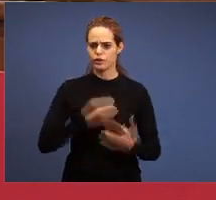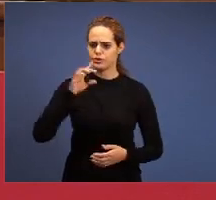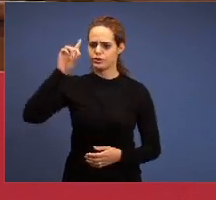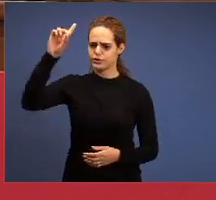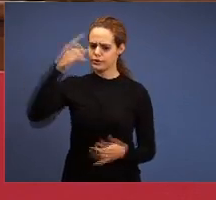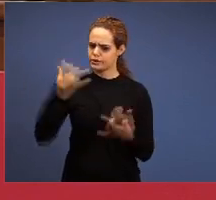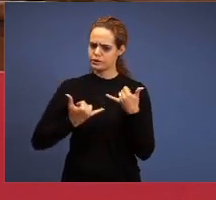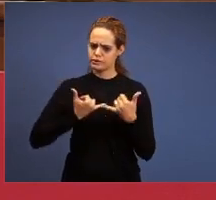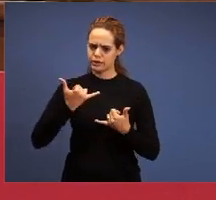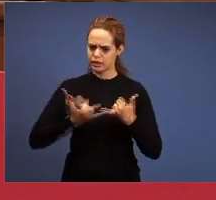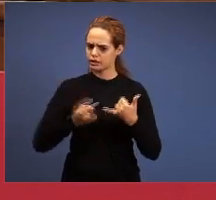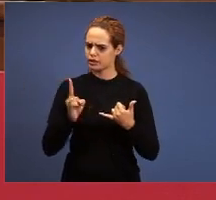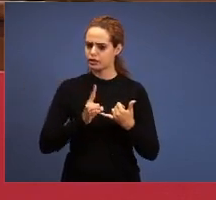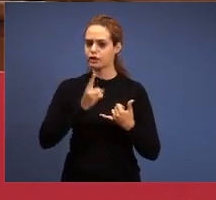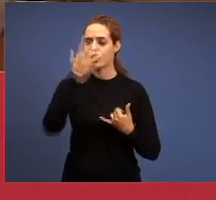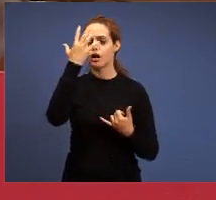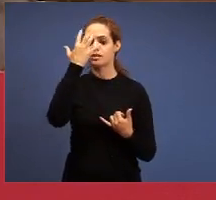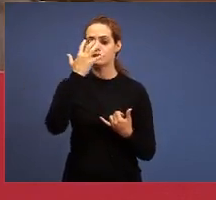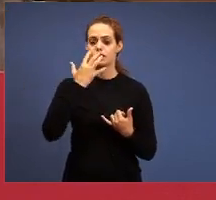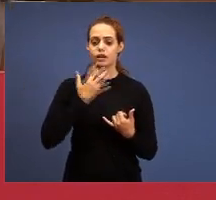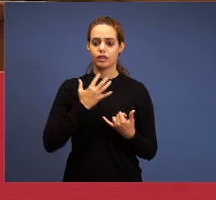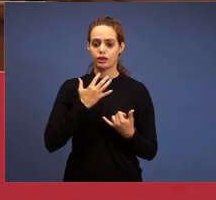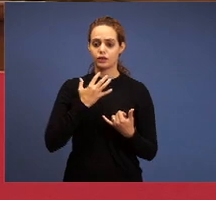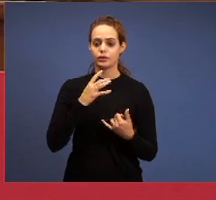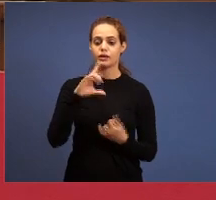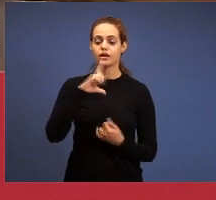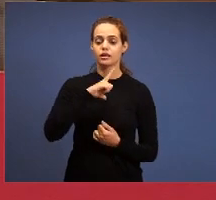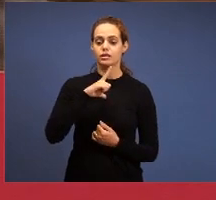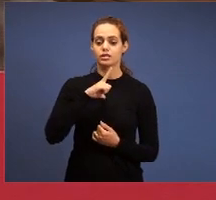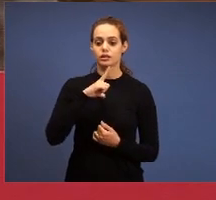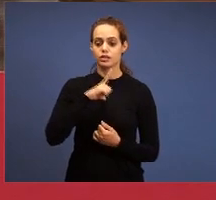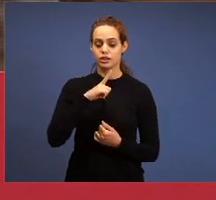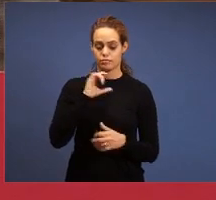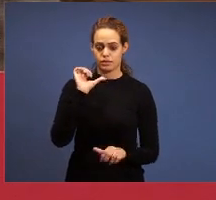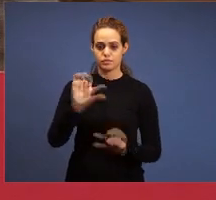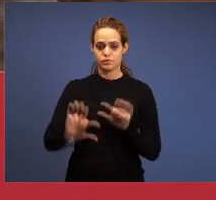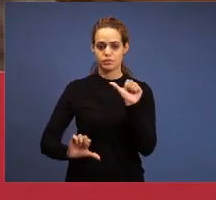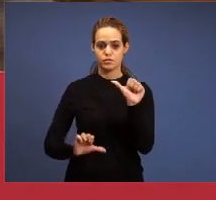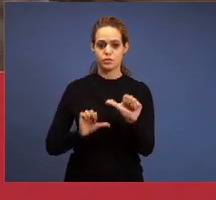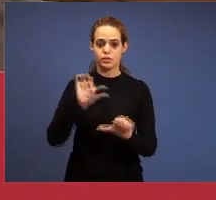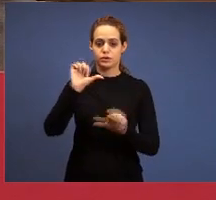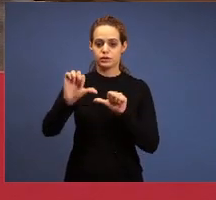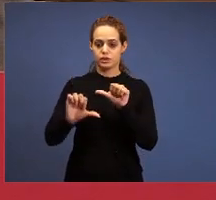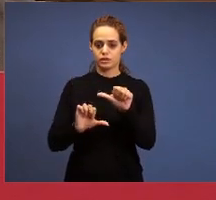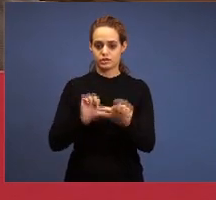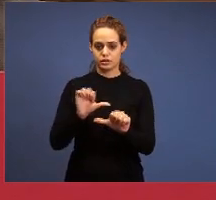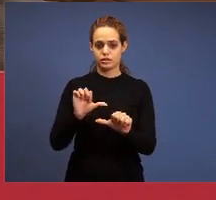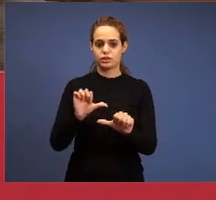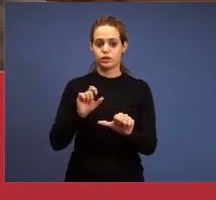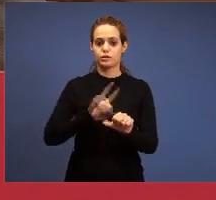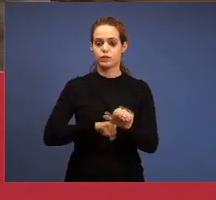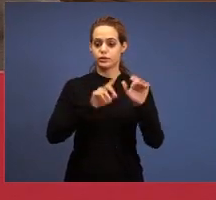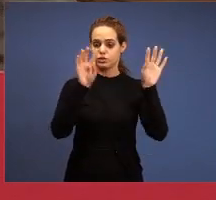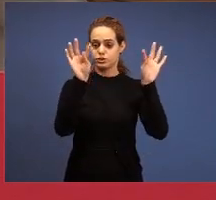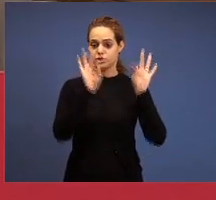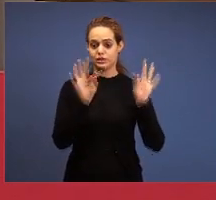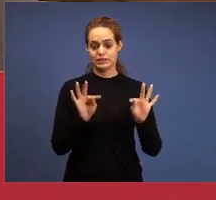this change that took place here, brought this period a great difficulty and we saw